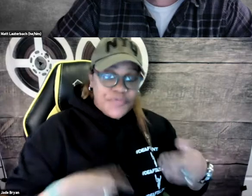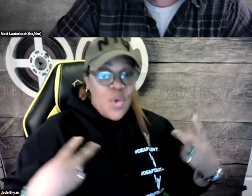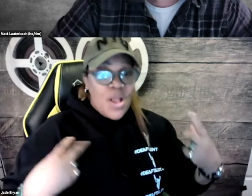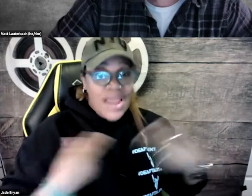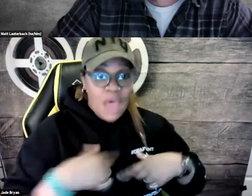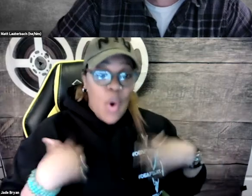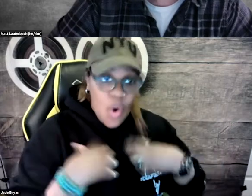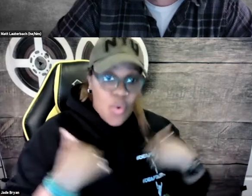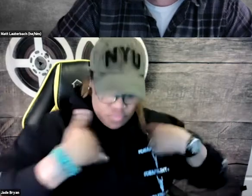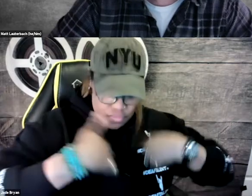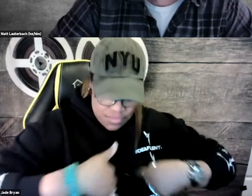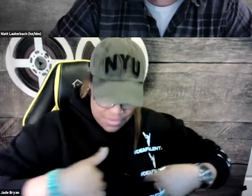So I cut out a hole.